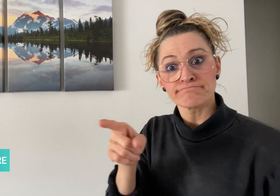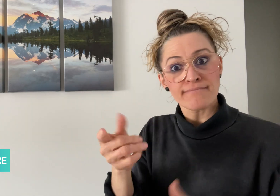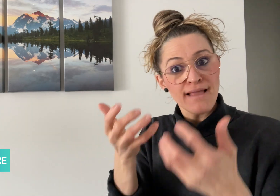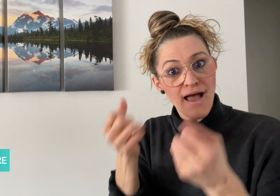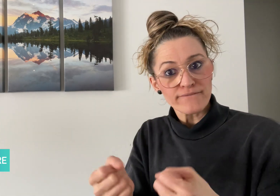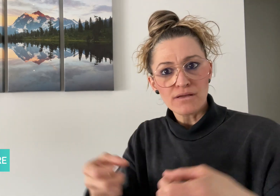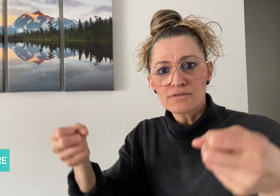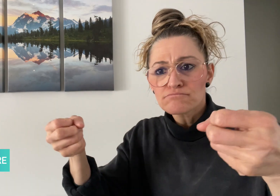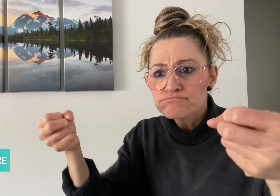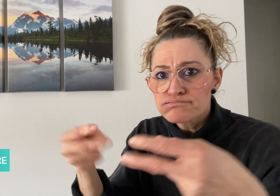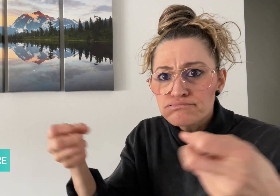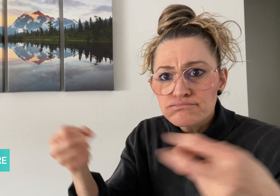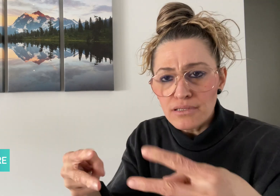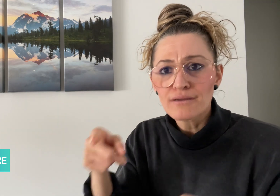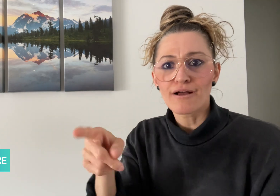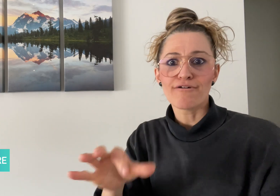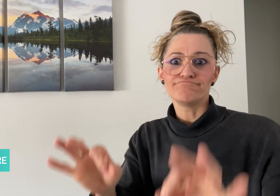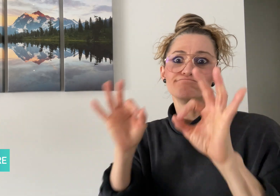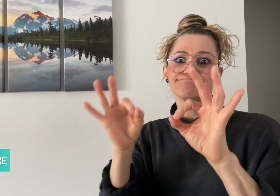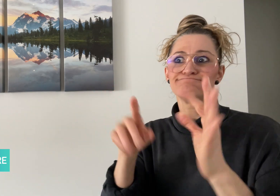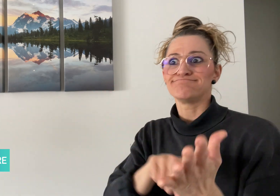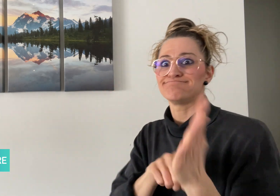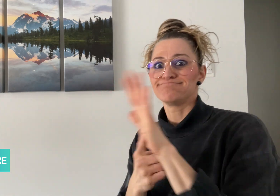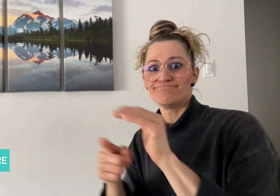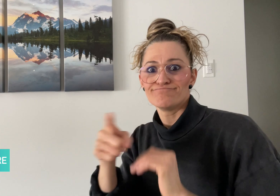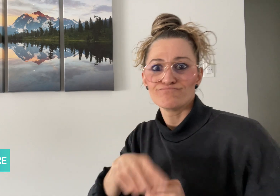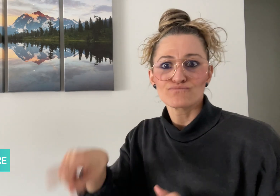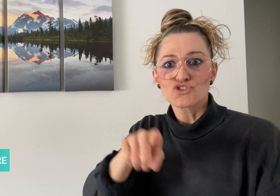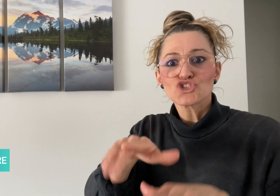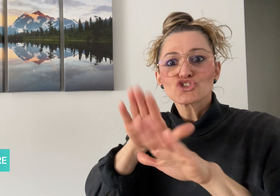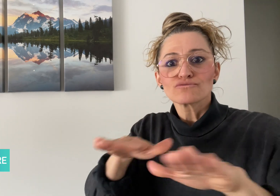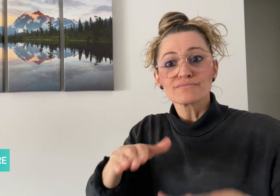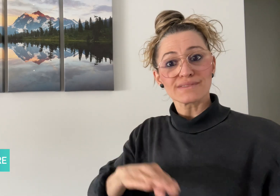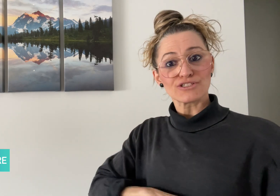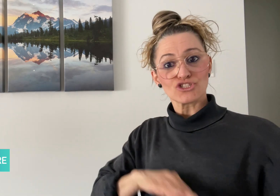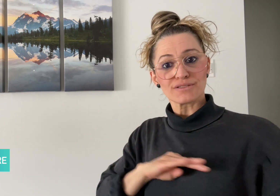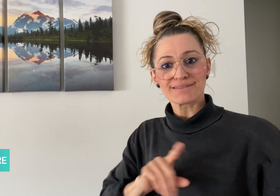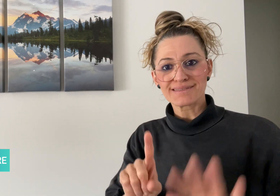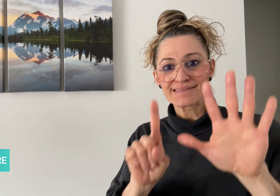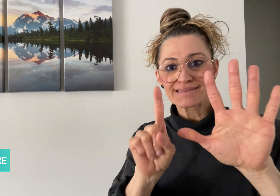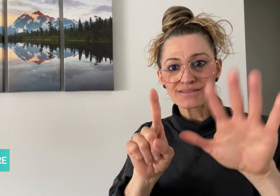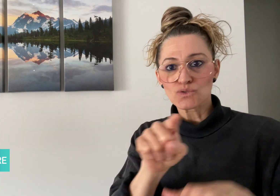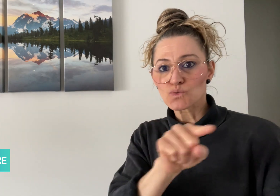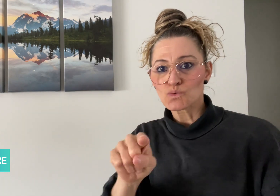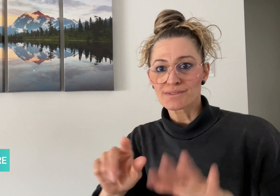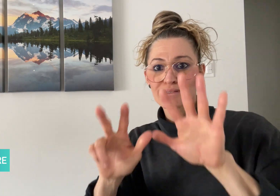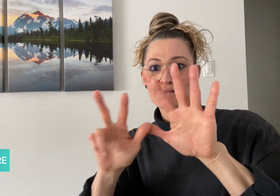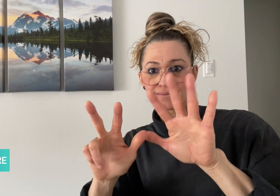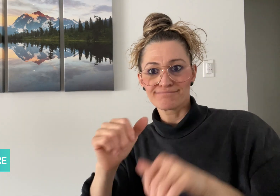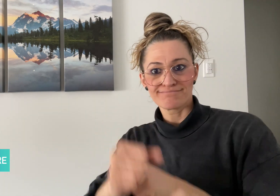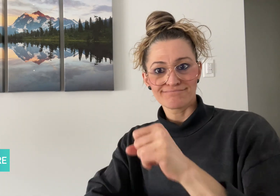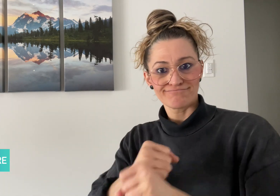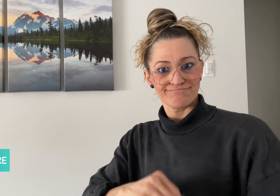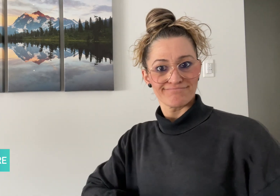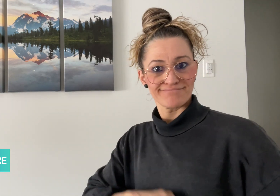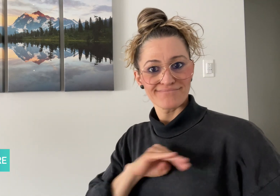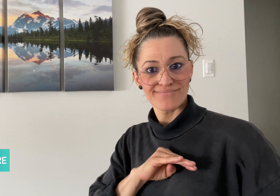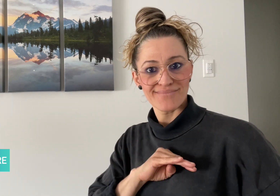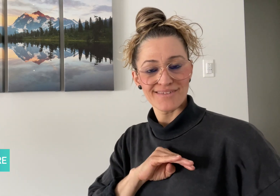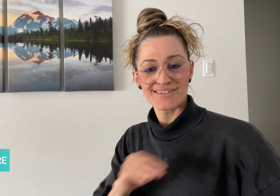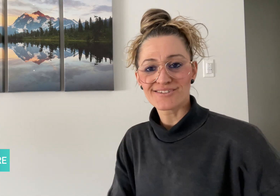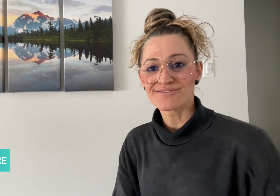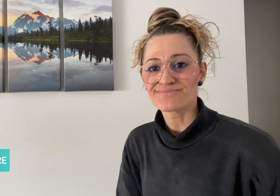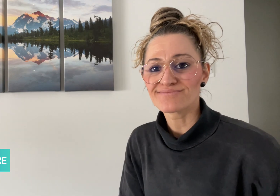is suitable for children aged between 6-8 years old.